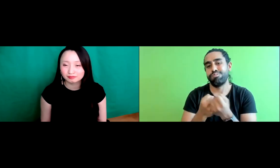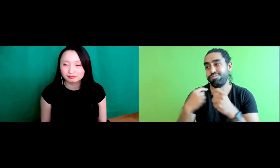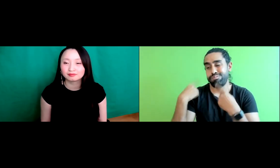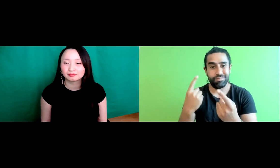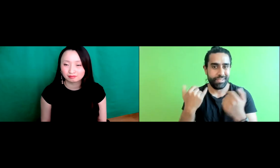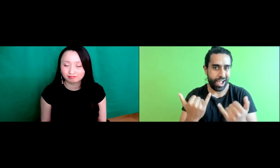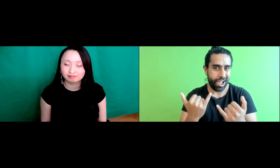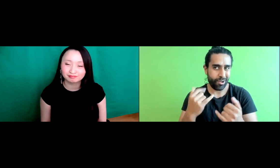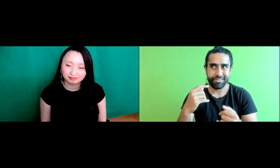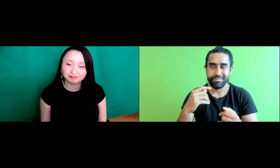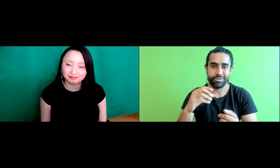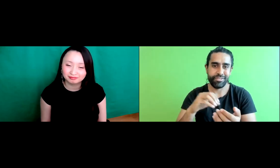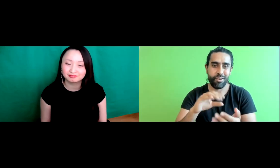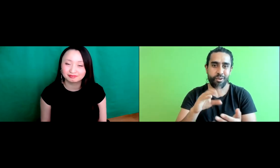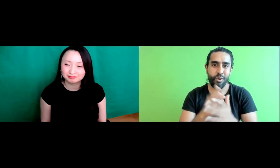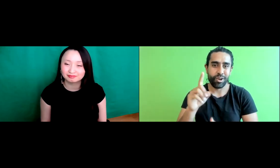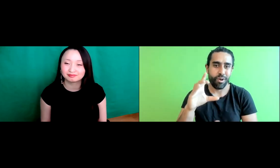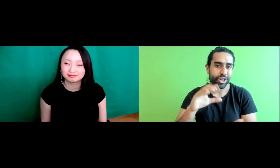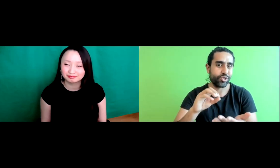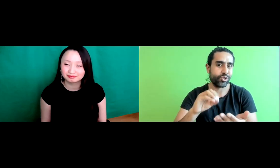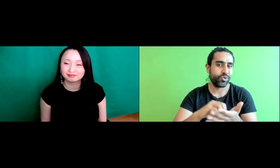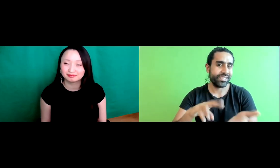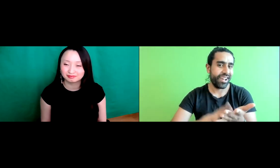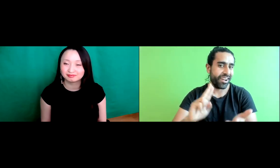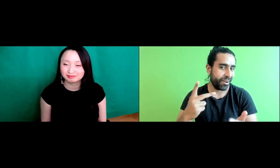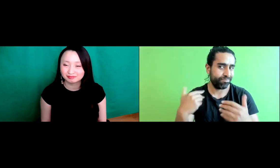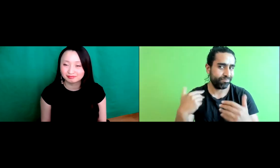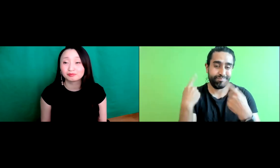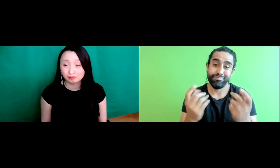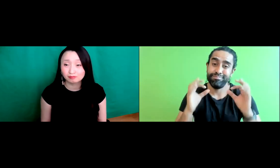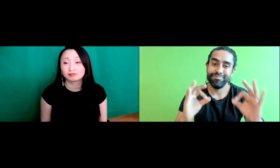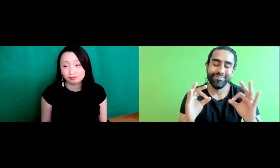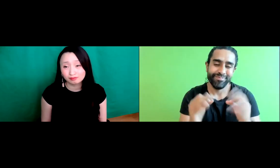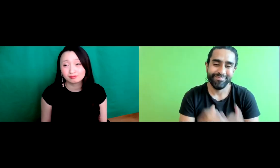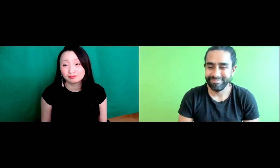organization to give you know online education for those communities and so we have 100 over